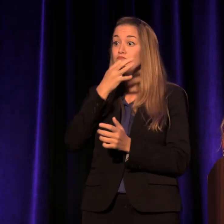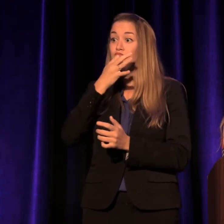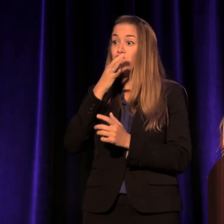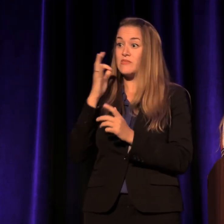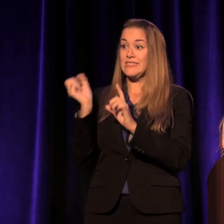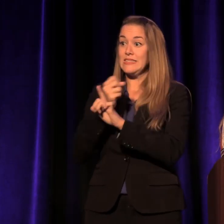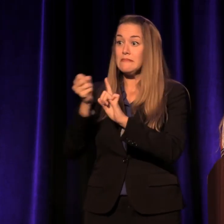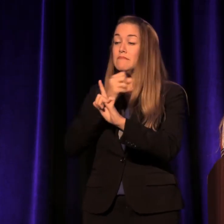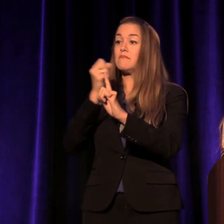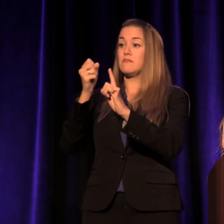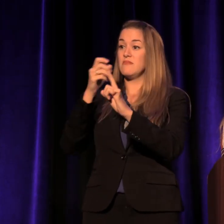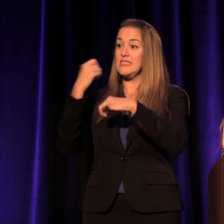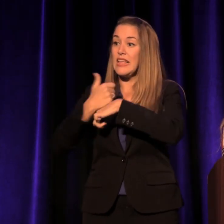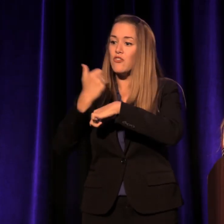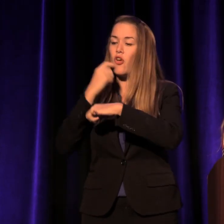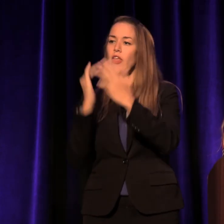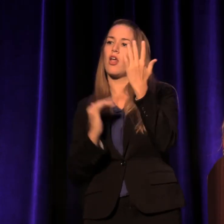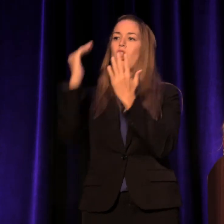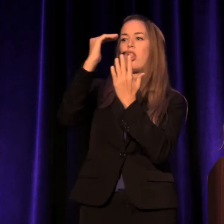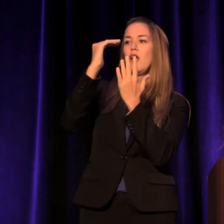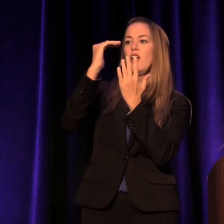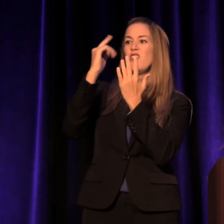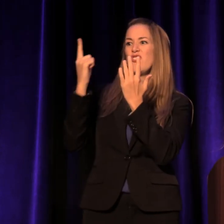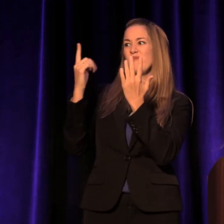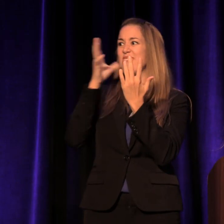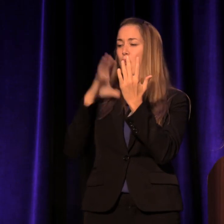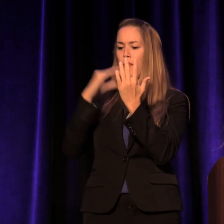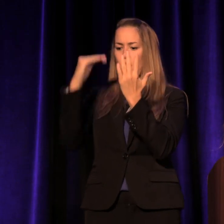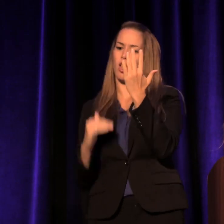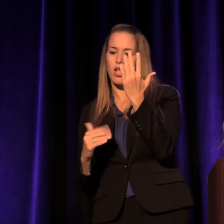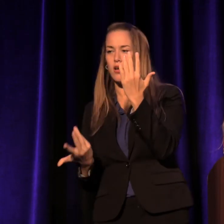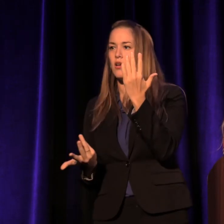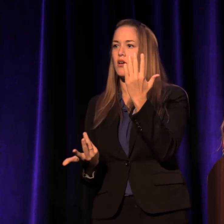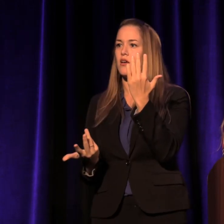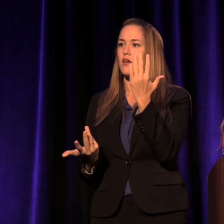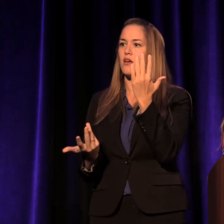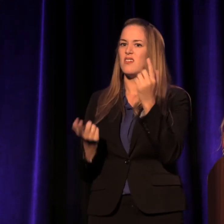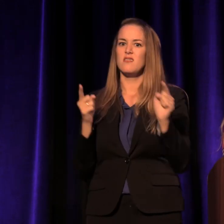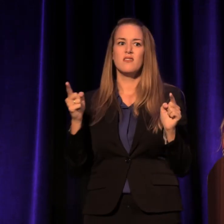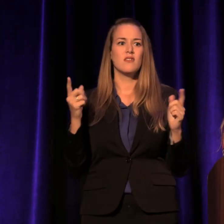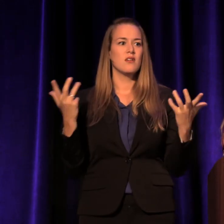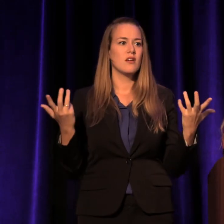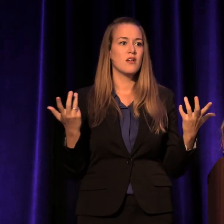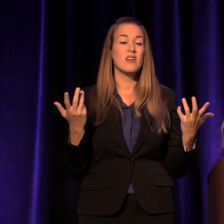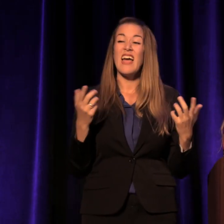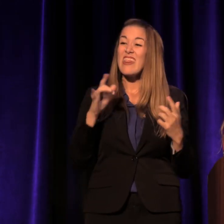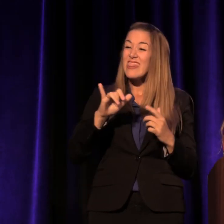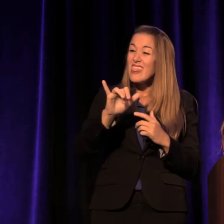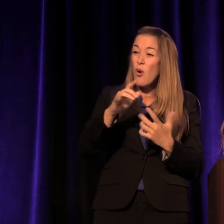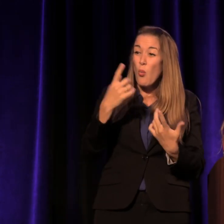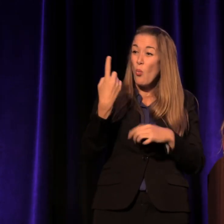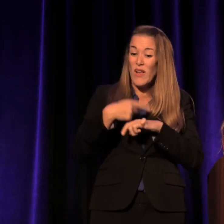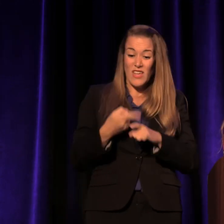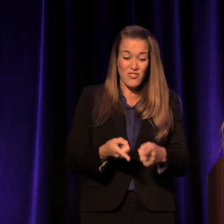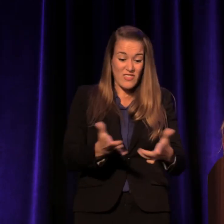One day she's in my American Lit class hoping to become a teacher. The next day she's living in her car,